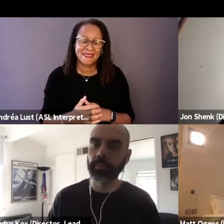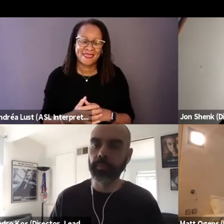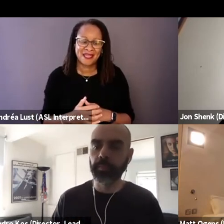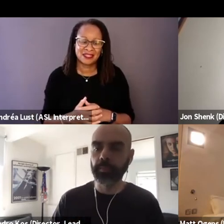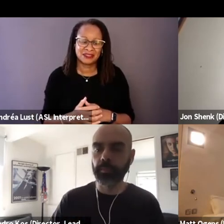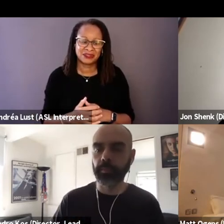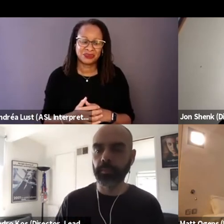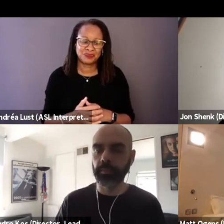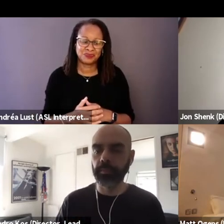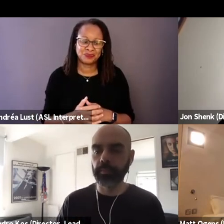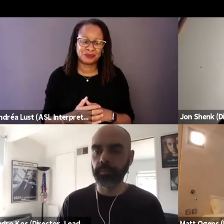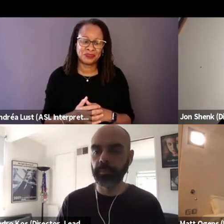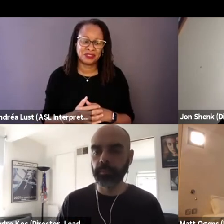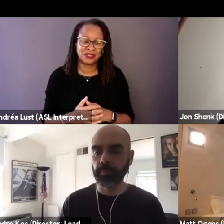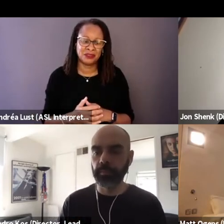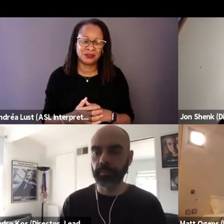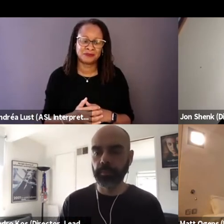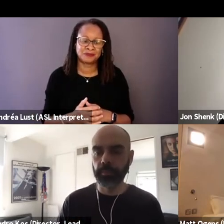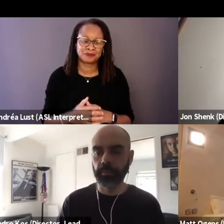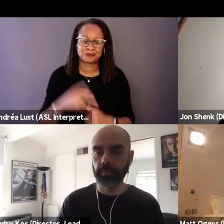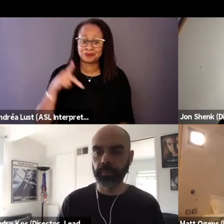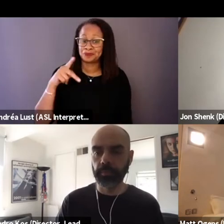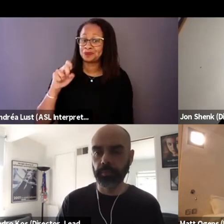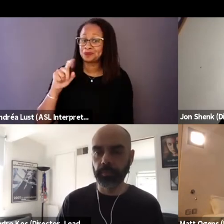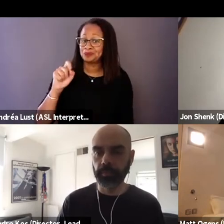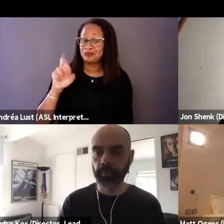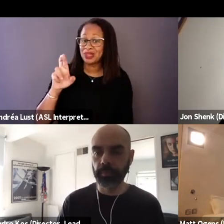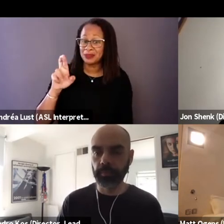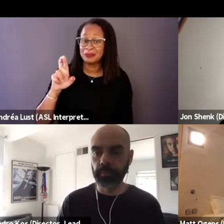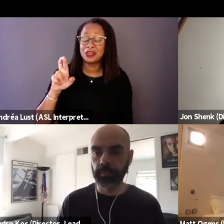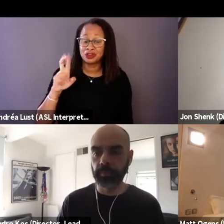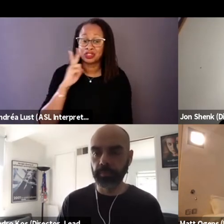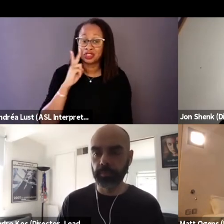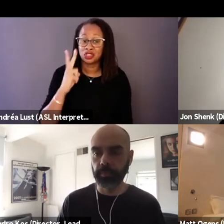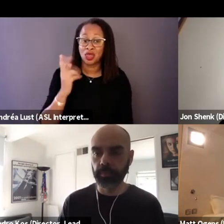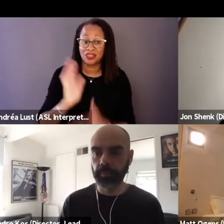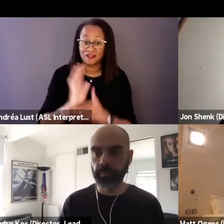So, yes. And so Peter saw the film a couple of days ago, he loved it,